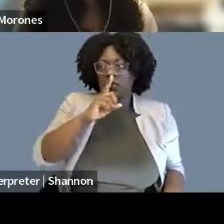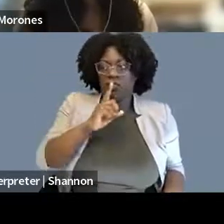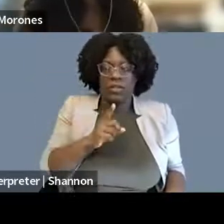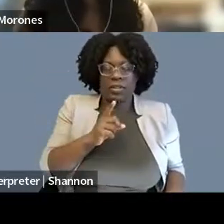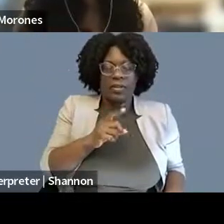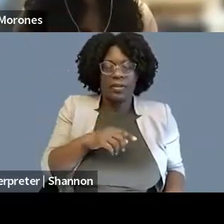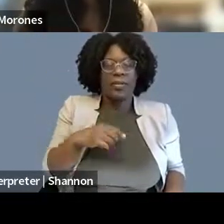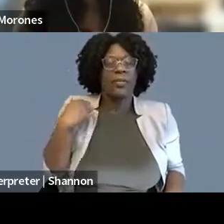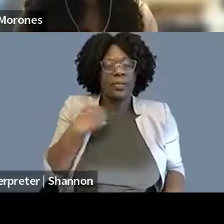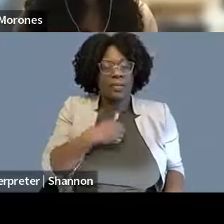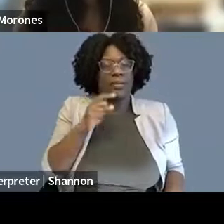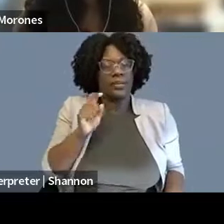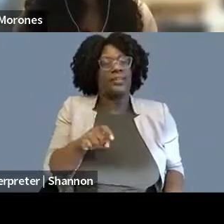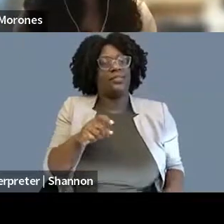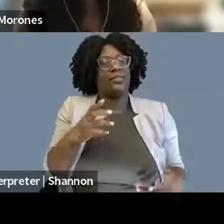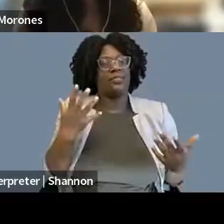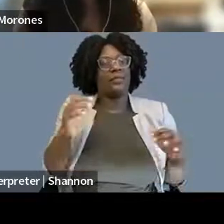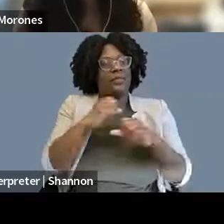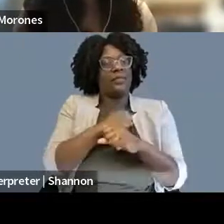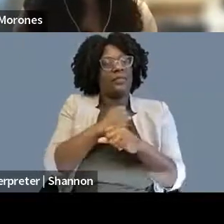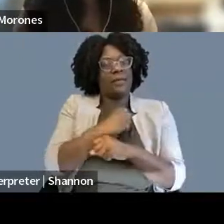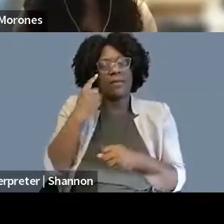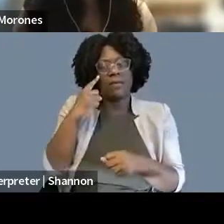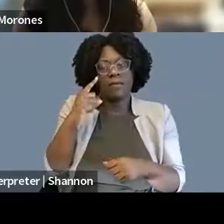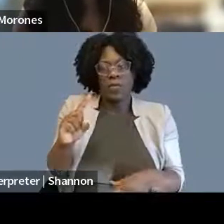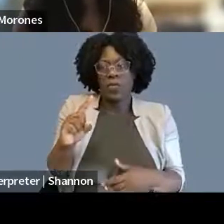to be fighting for what is the chipping away